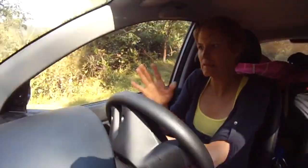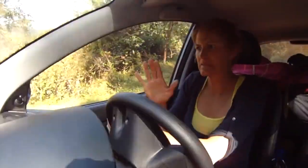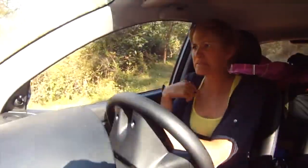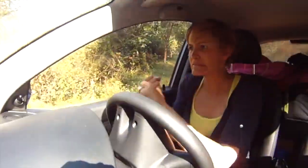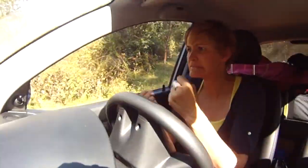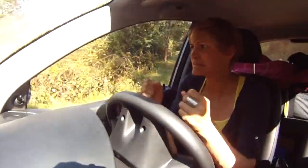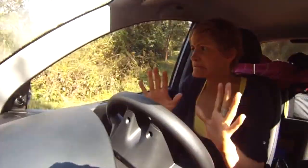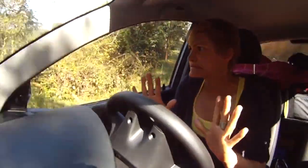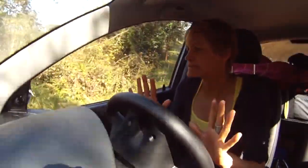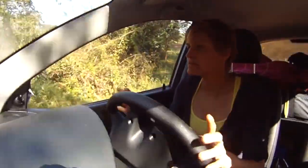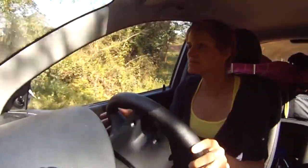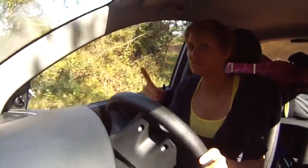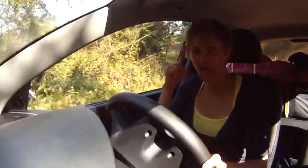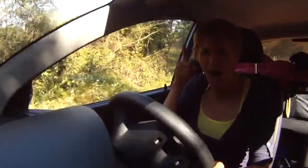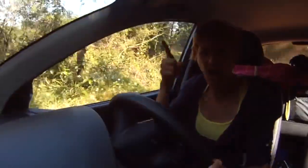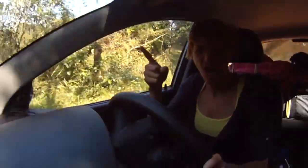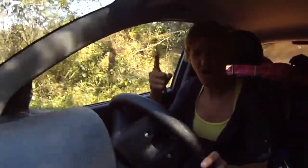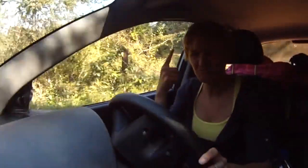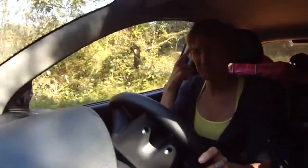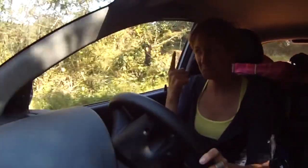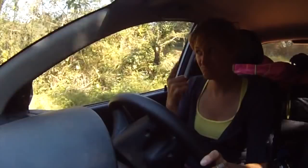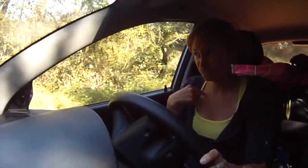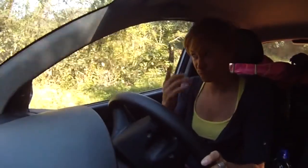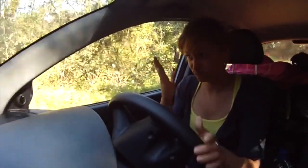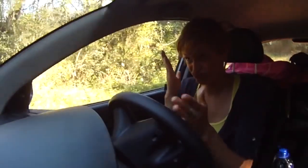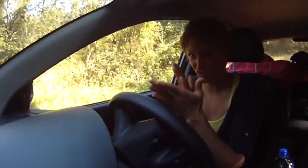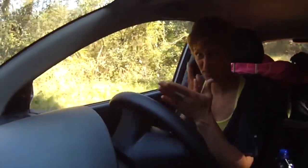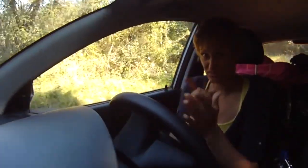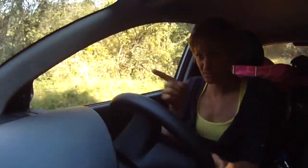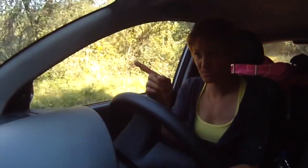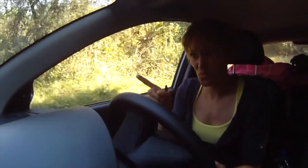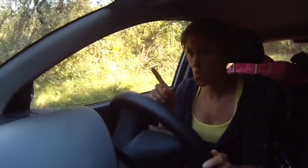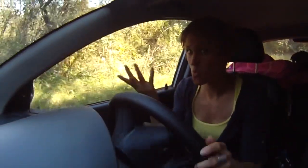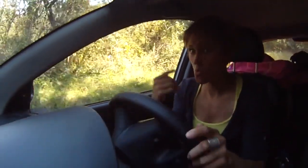sure my tires won’t go flat. It has been a long drive and I am not